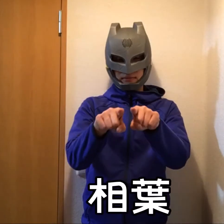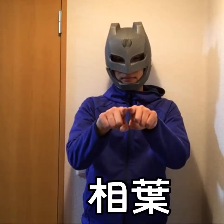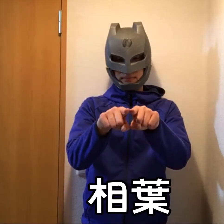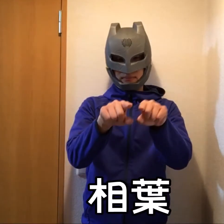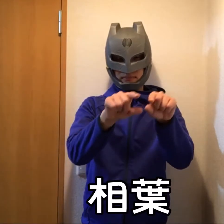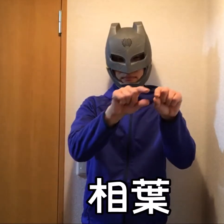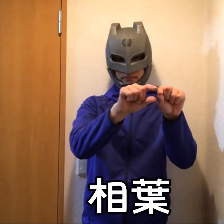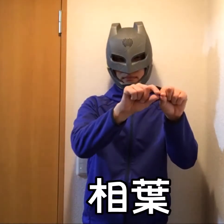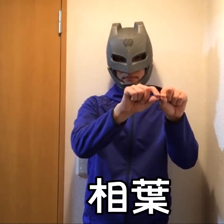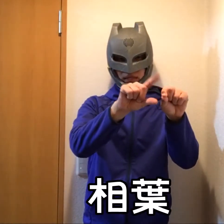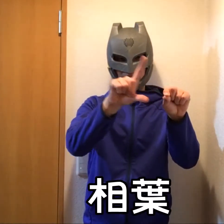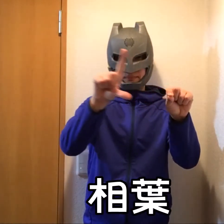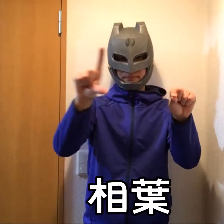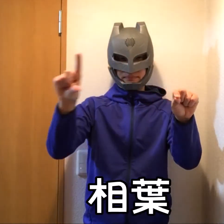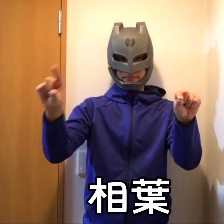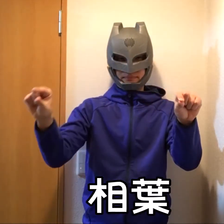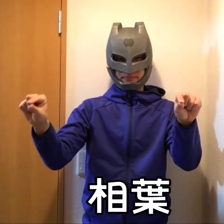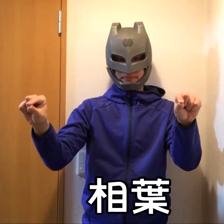Aiba (person's name)